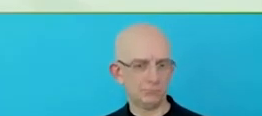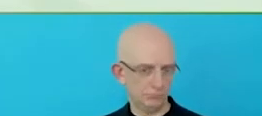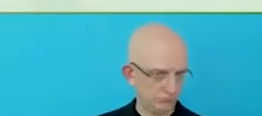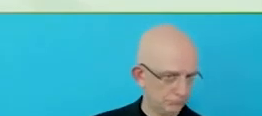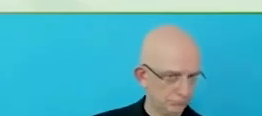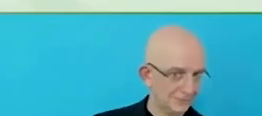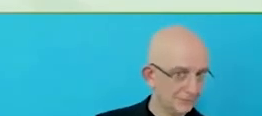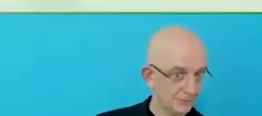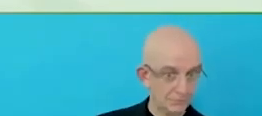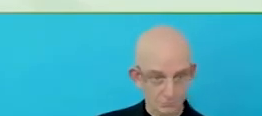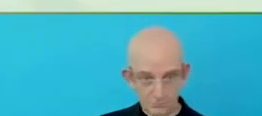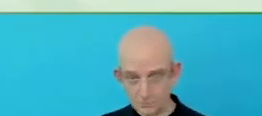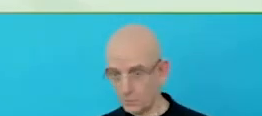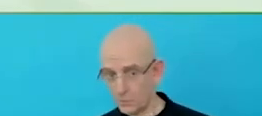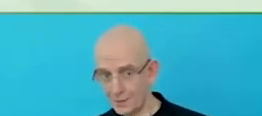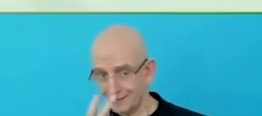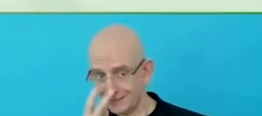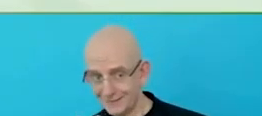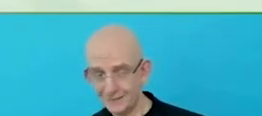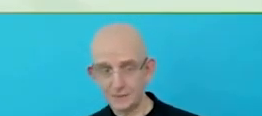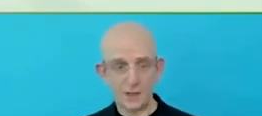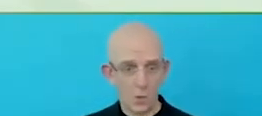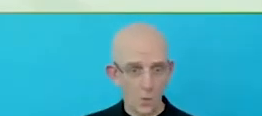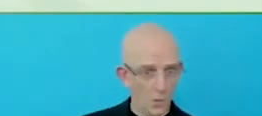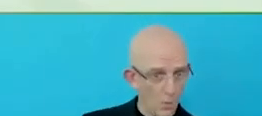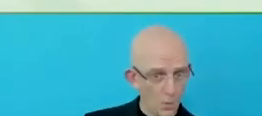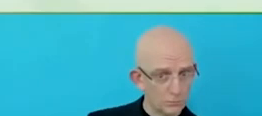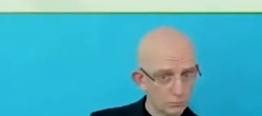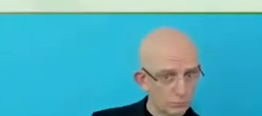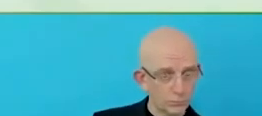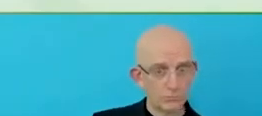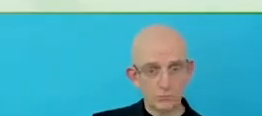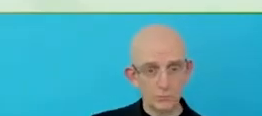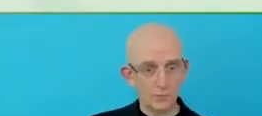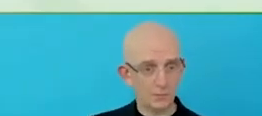successful at is implementing a knee BR he asked.